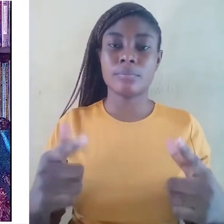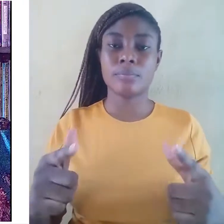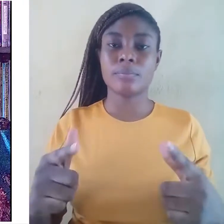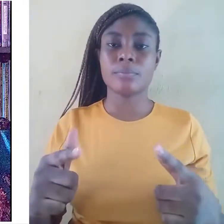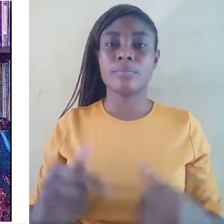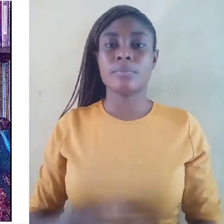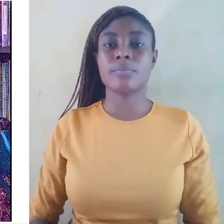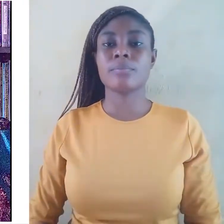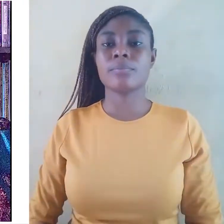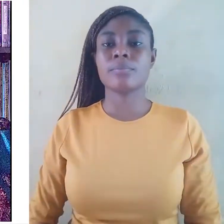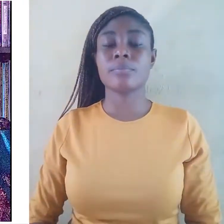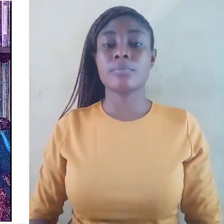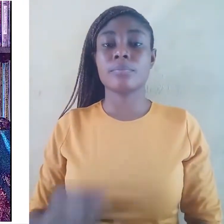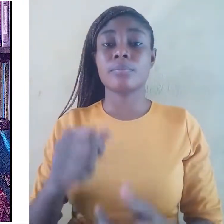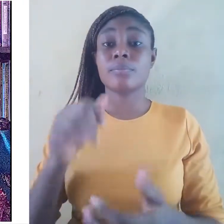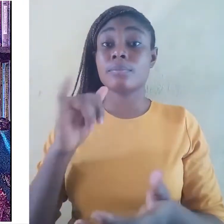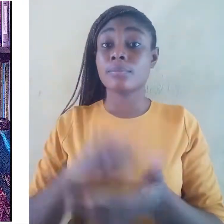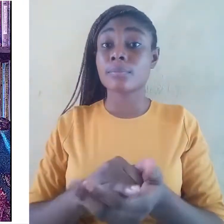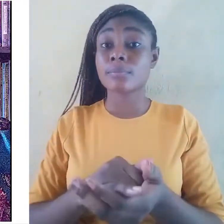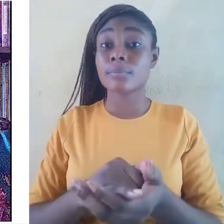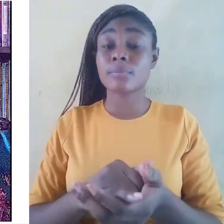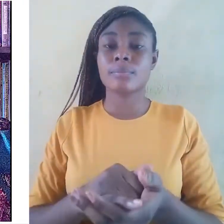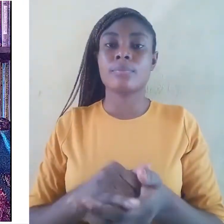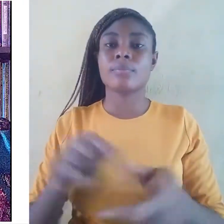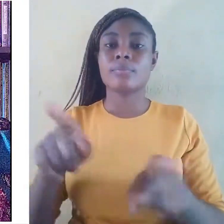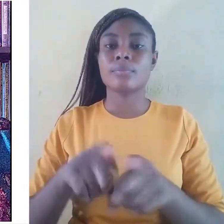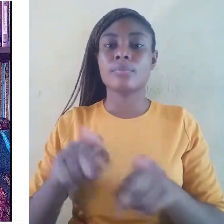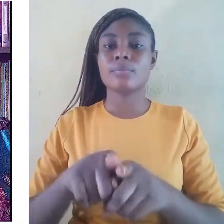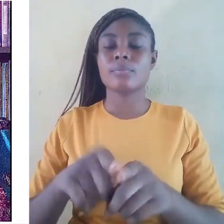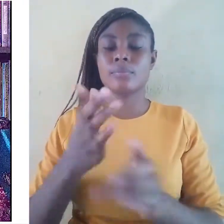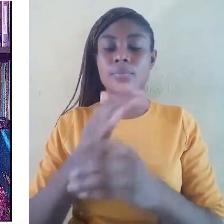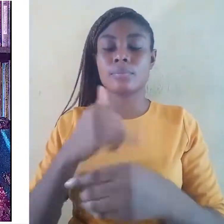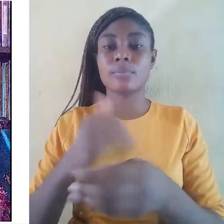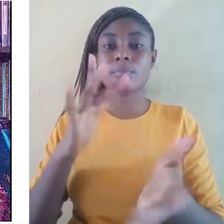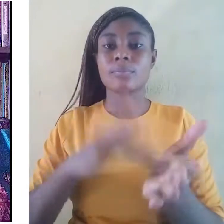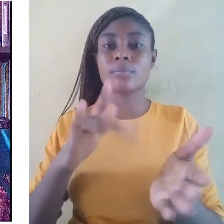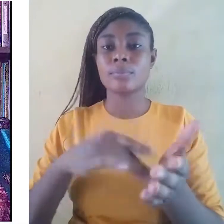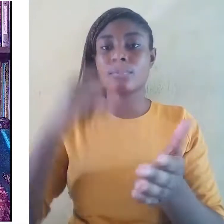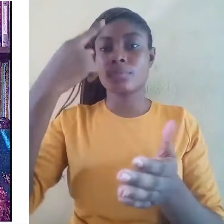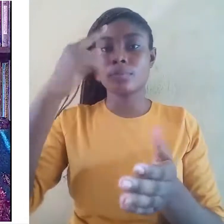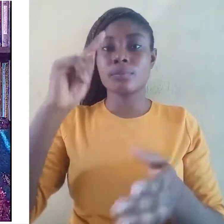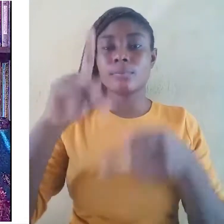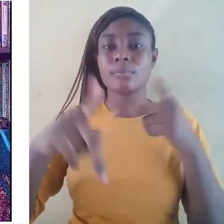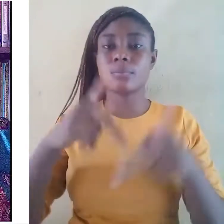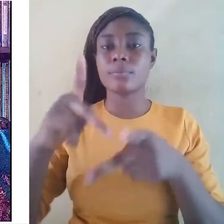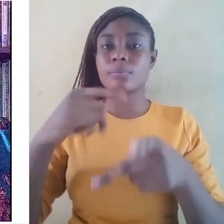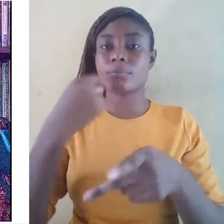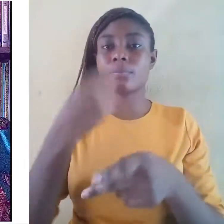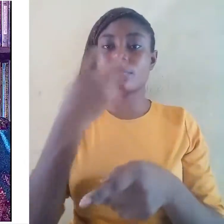Such dichotomies create advantages for those who speak the major/majority languages and